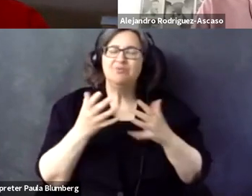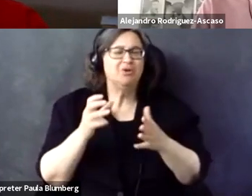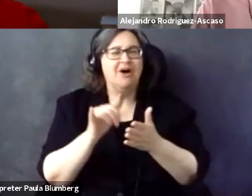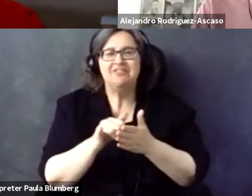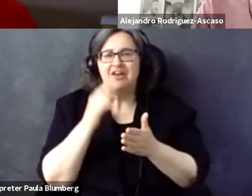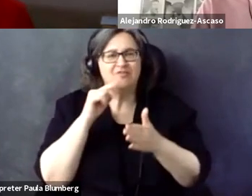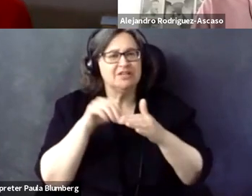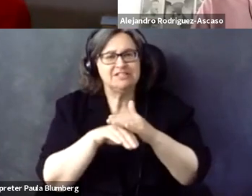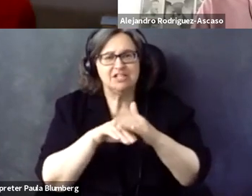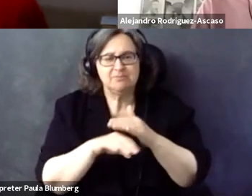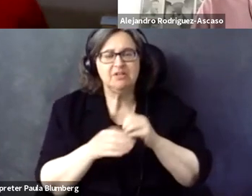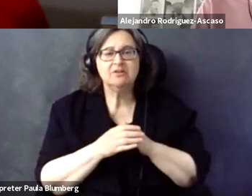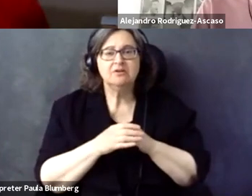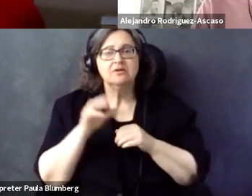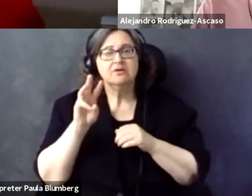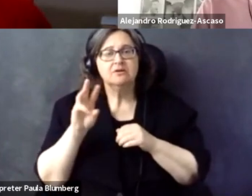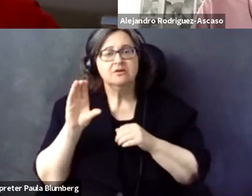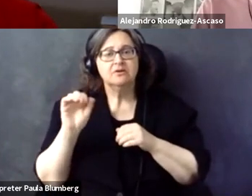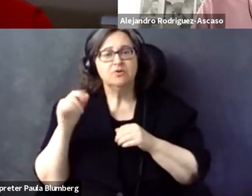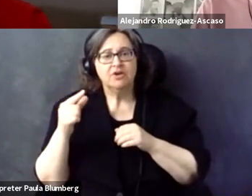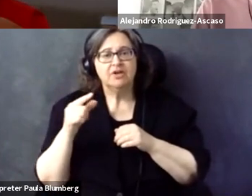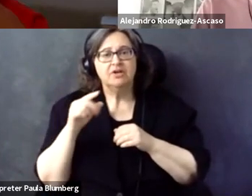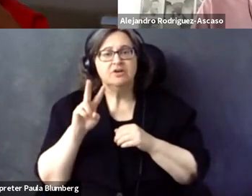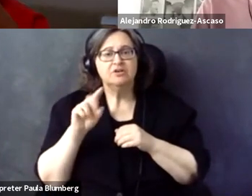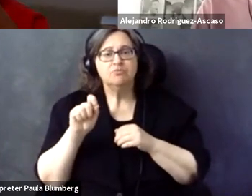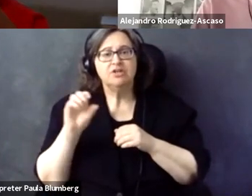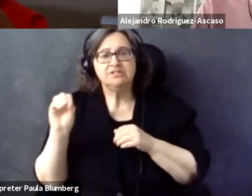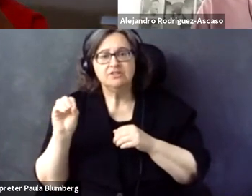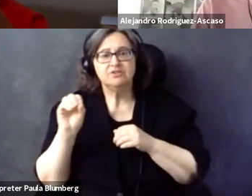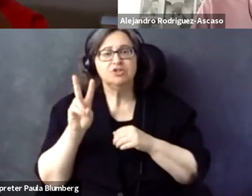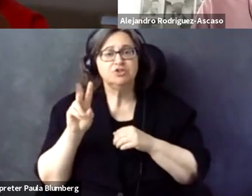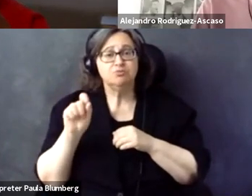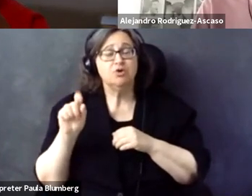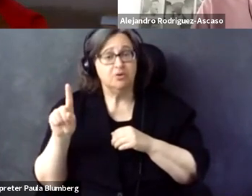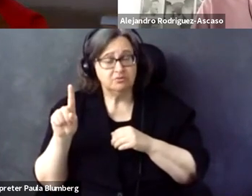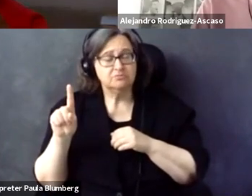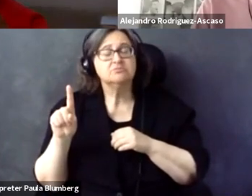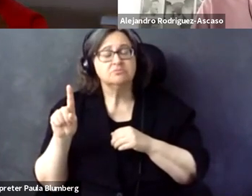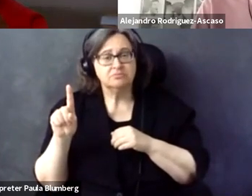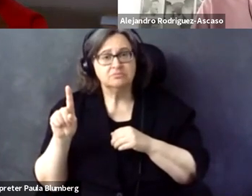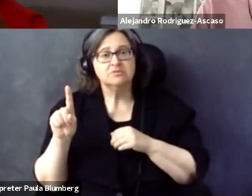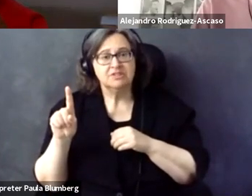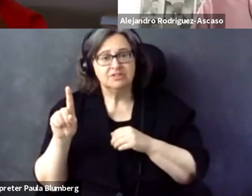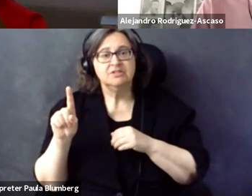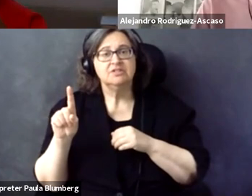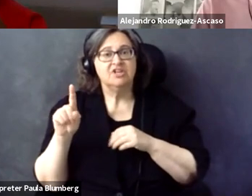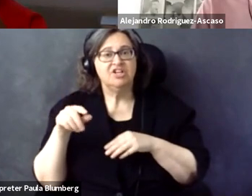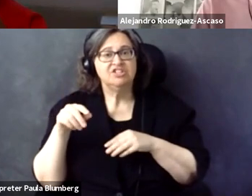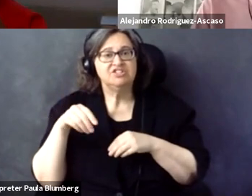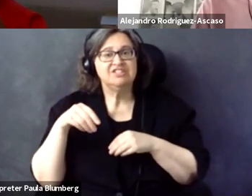from. Let's not get to that situation in accessibility, you know. And